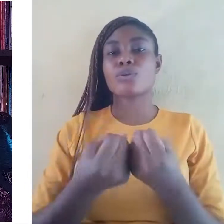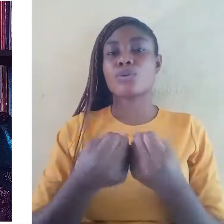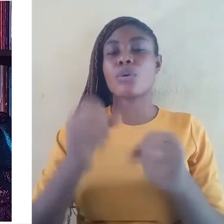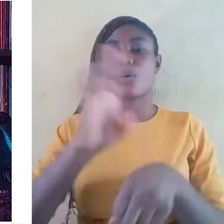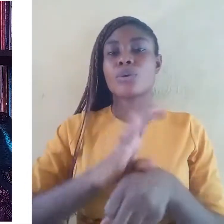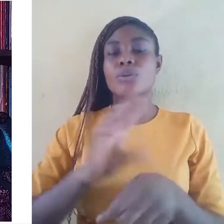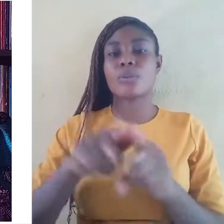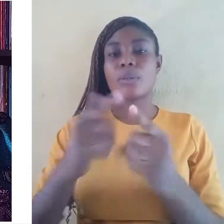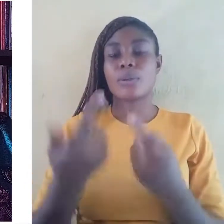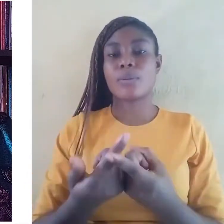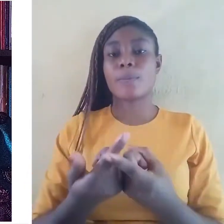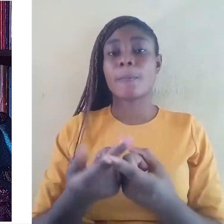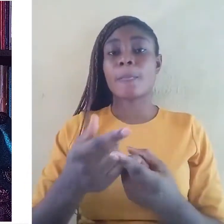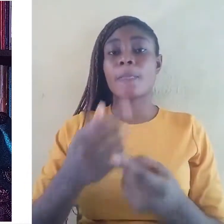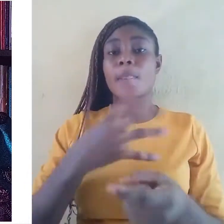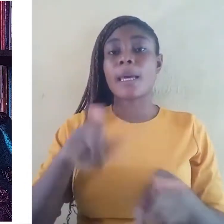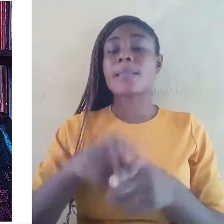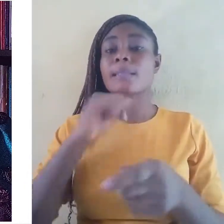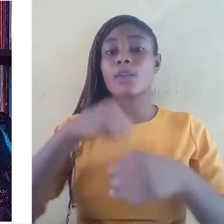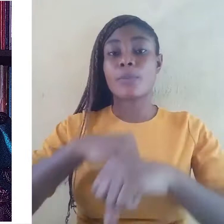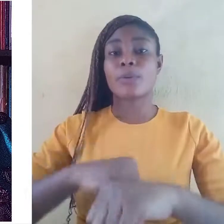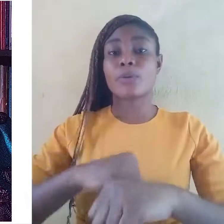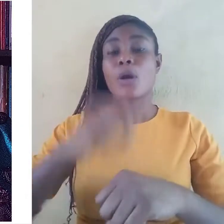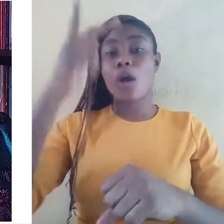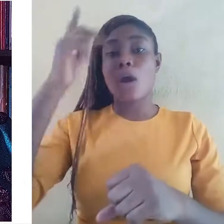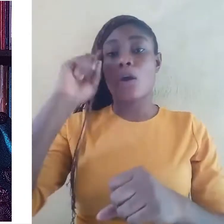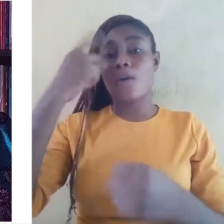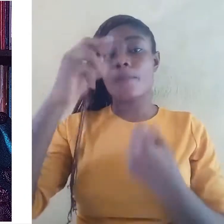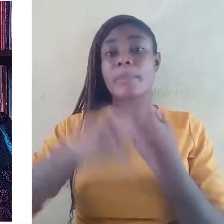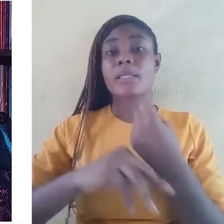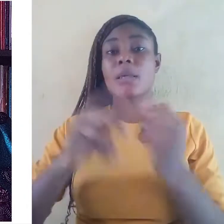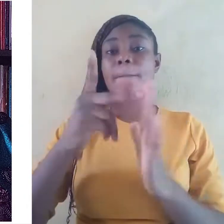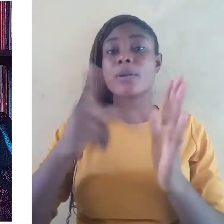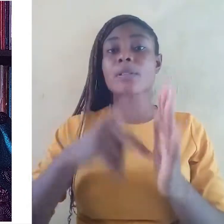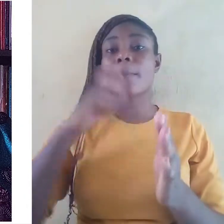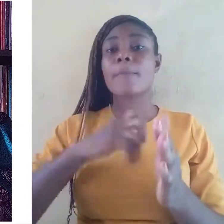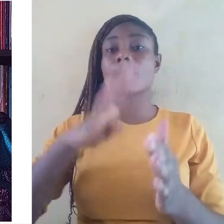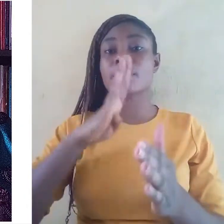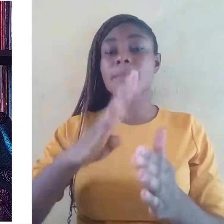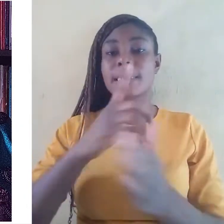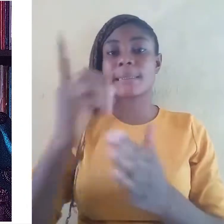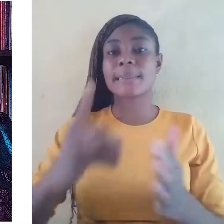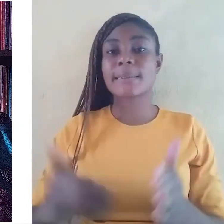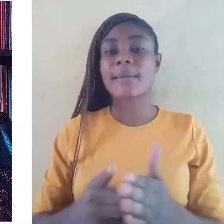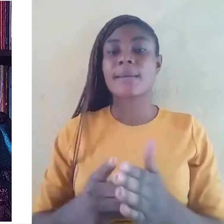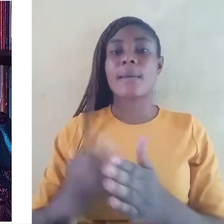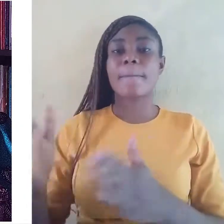Government policies need to be carefully designed, planned, and implemented to account for these rights.